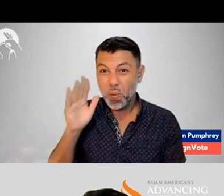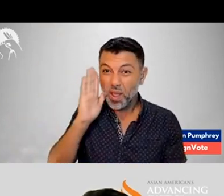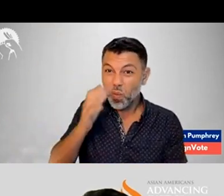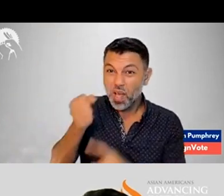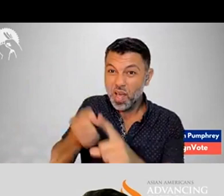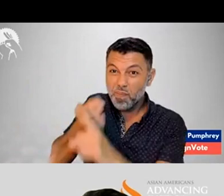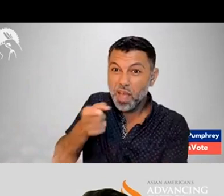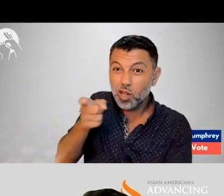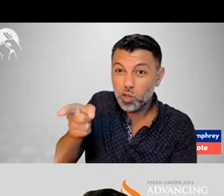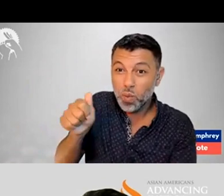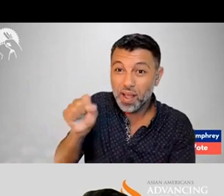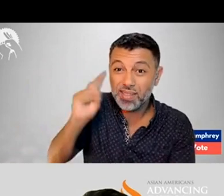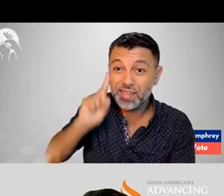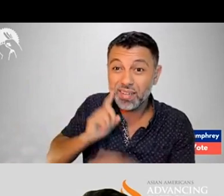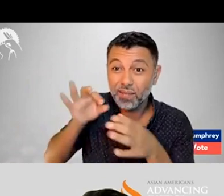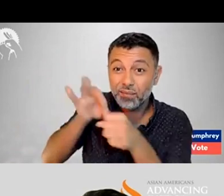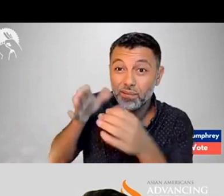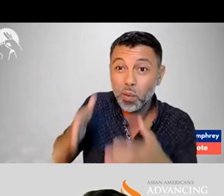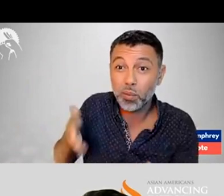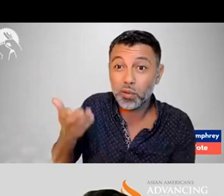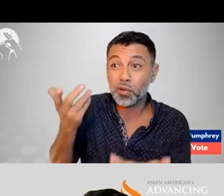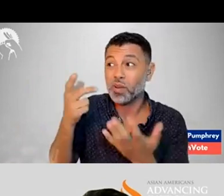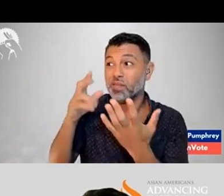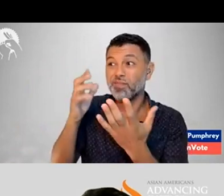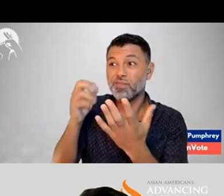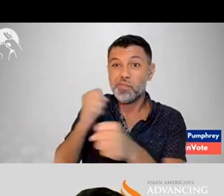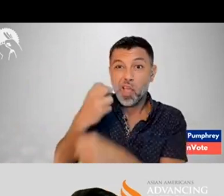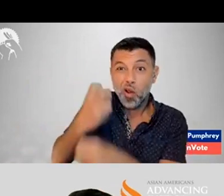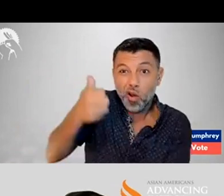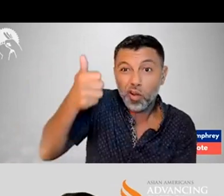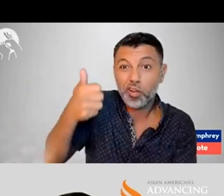that without realizing that it impacts them as a deaf voter.